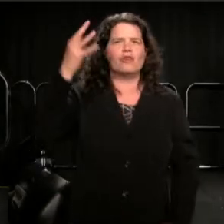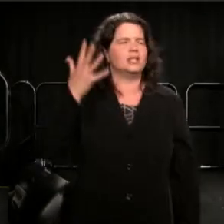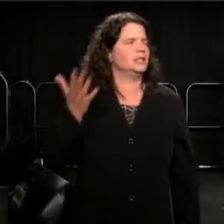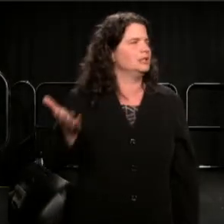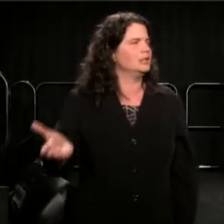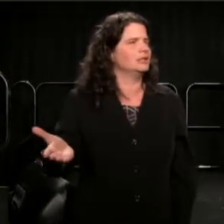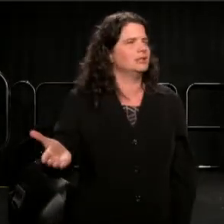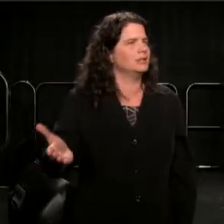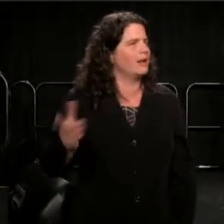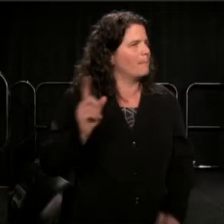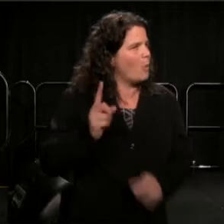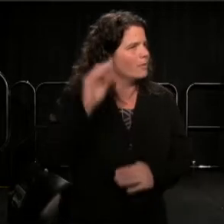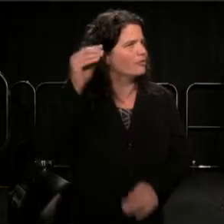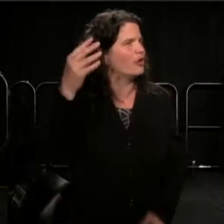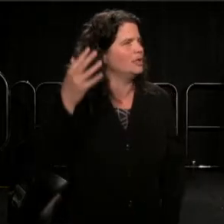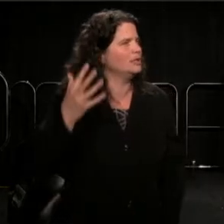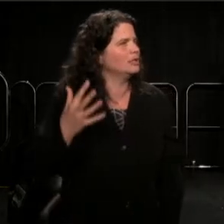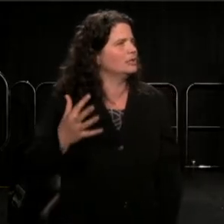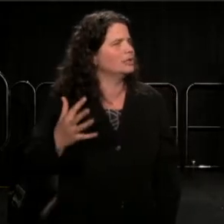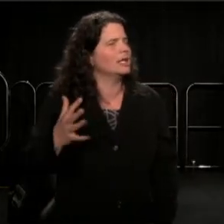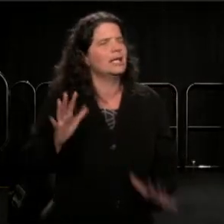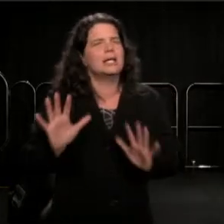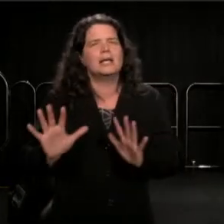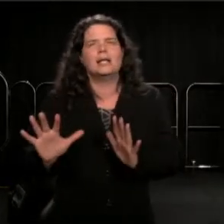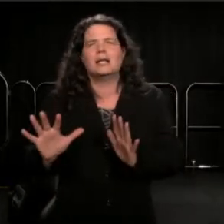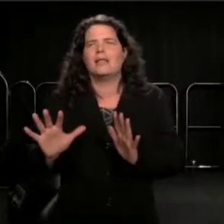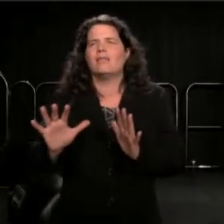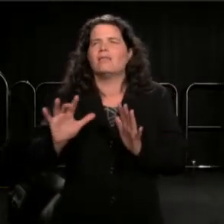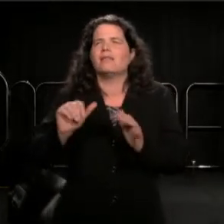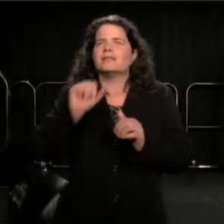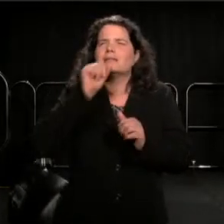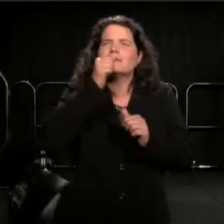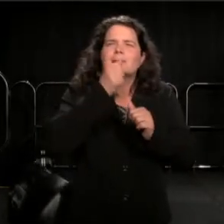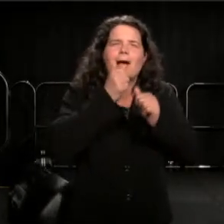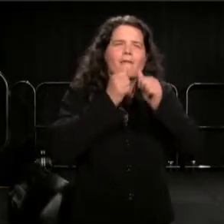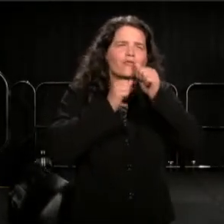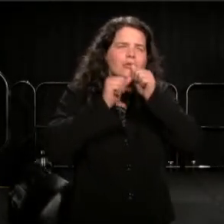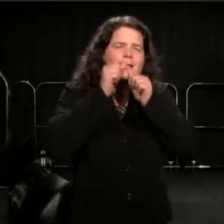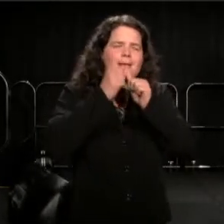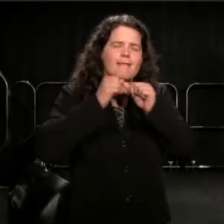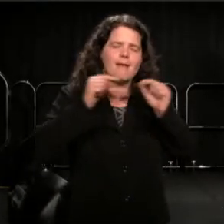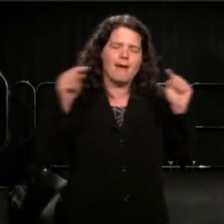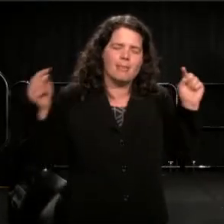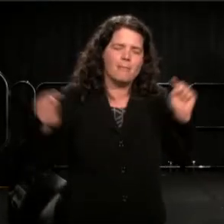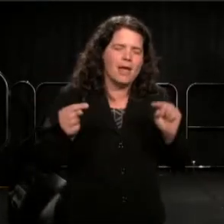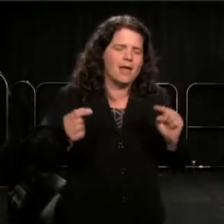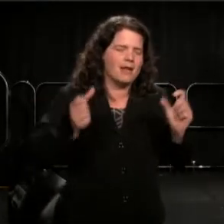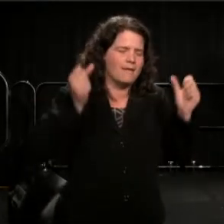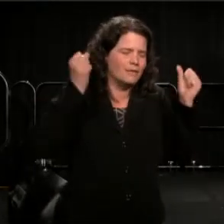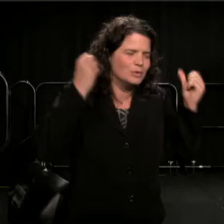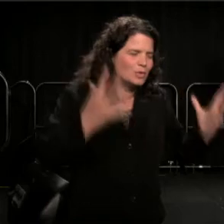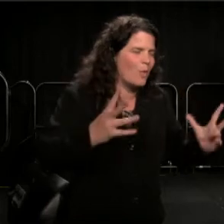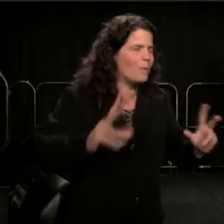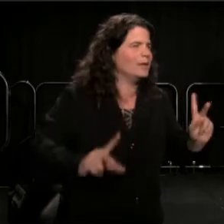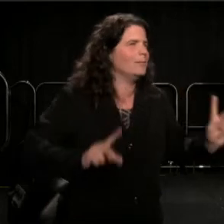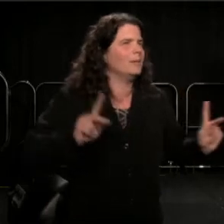It means that the suffering and the pain that so many people have suffered, have been redeemed.